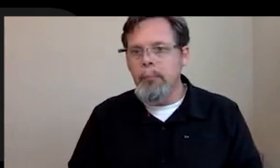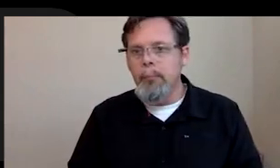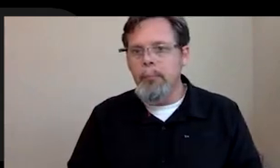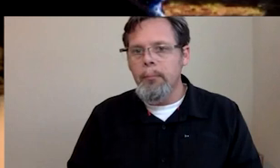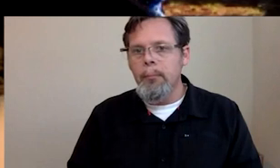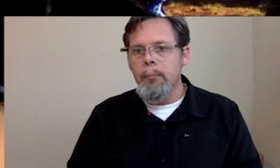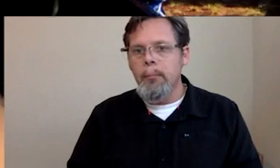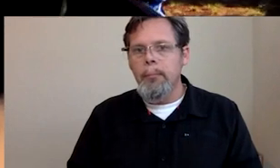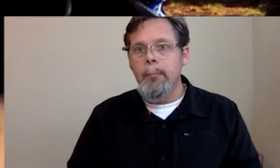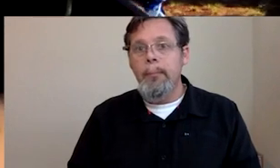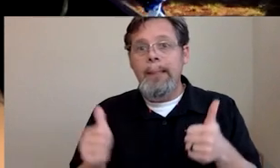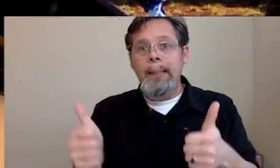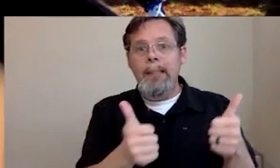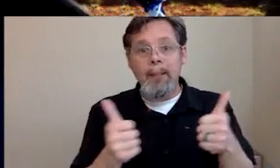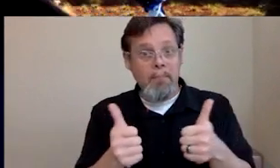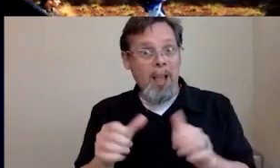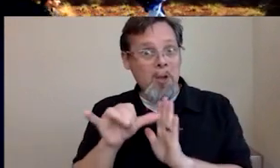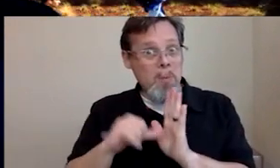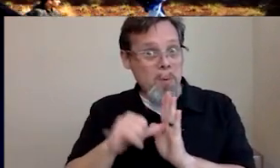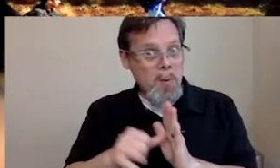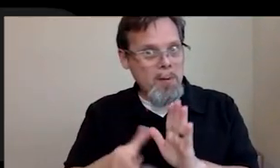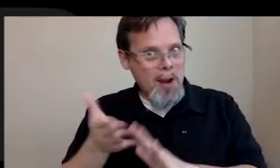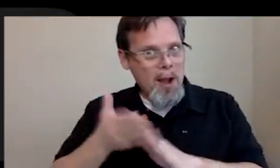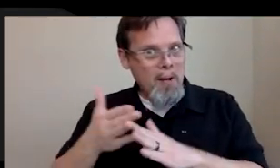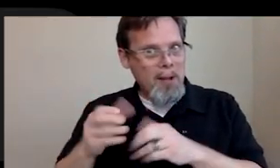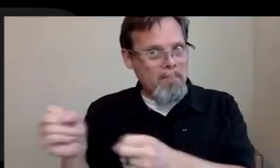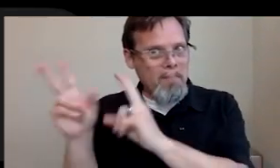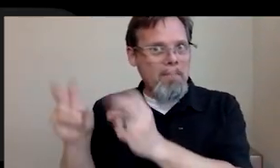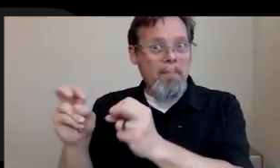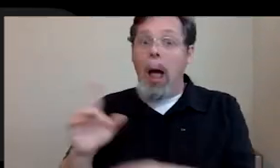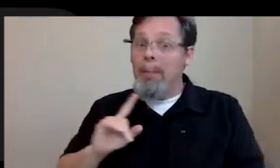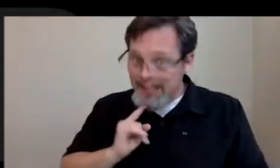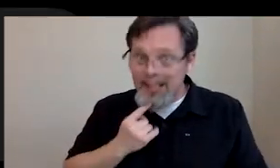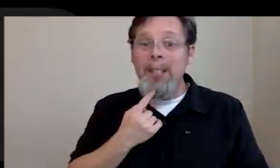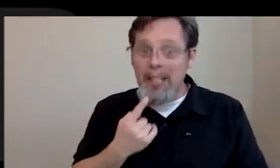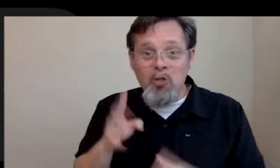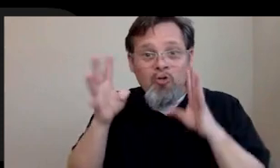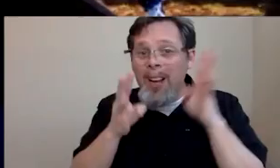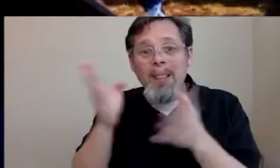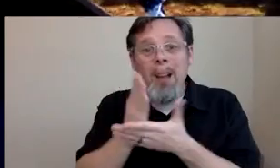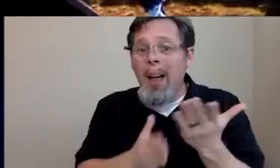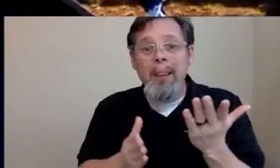All right, guys, get the YouTube, I'm going to create some sort of public. I think it's a good